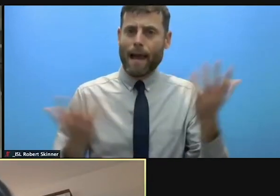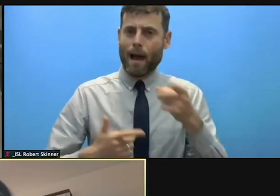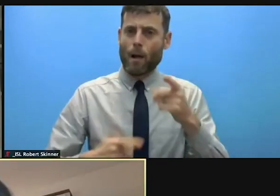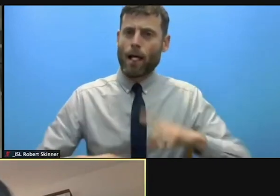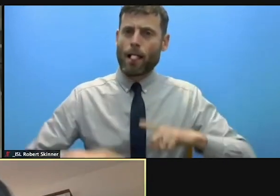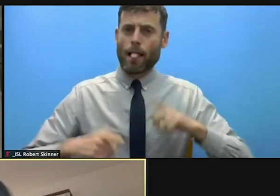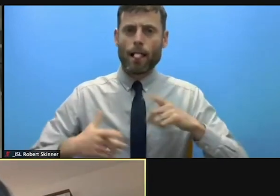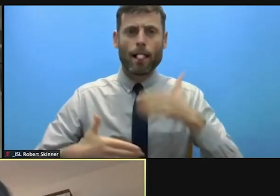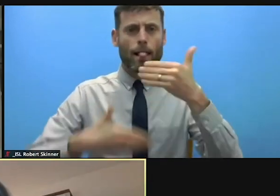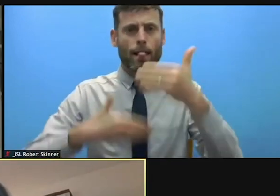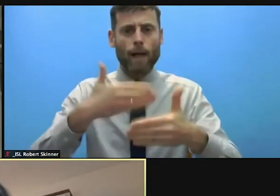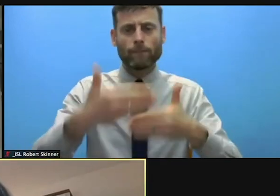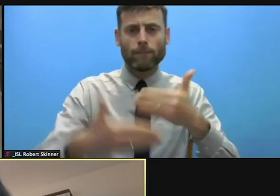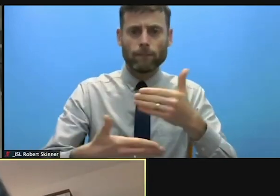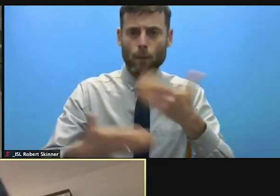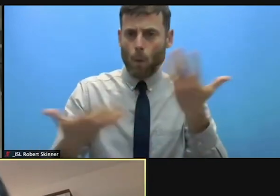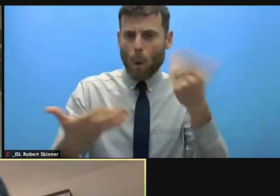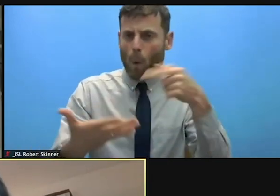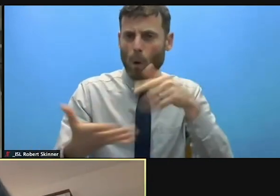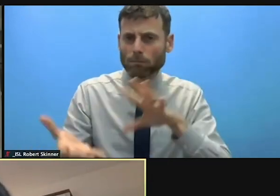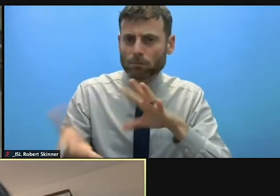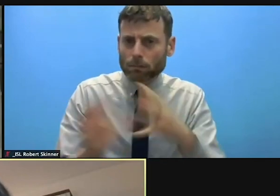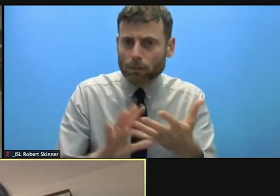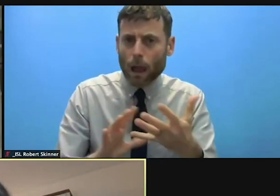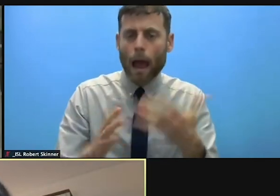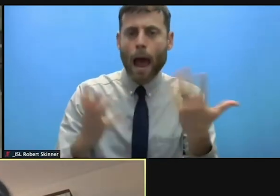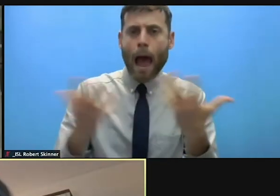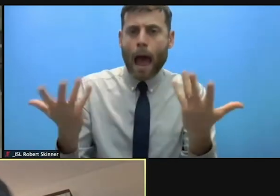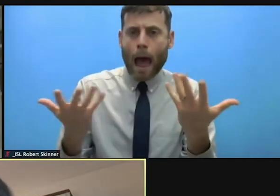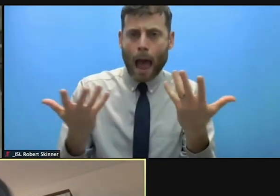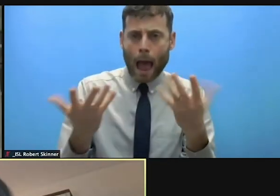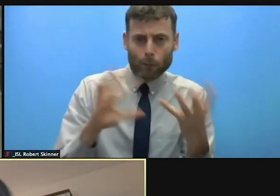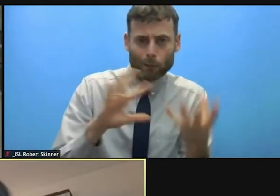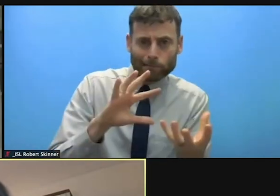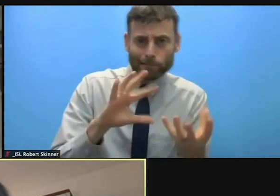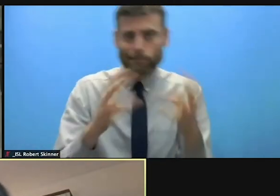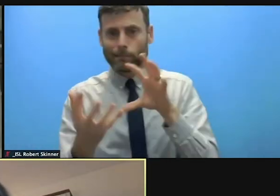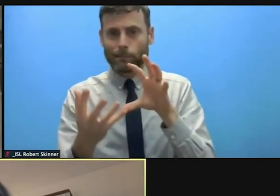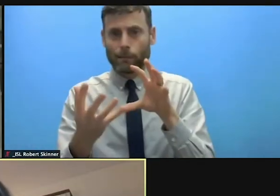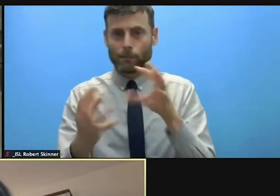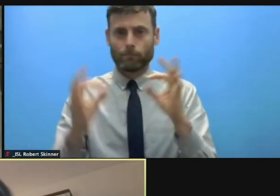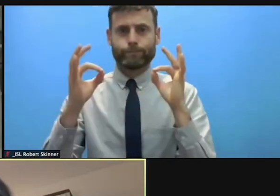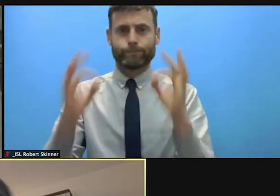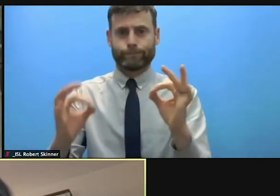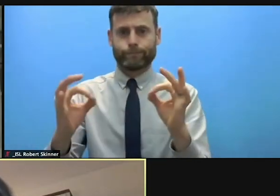rebuild their societies. In order for people to keep on living and find their place in the